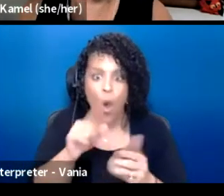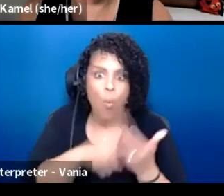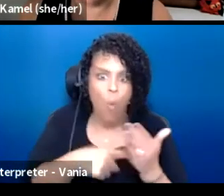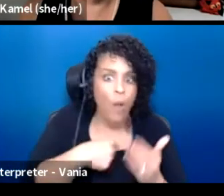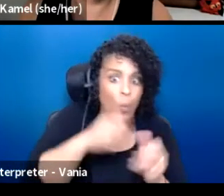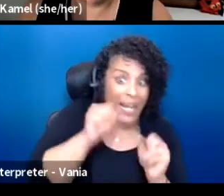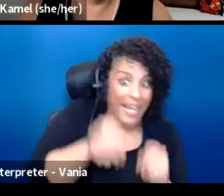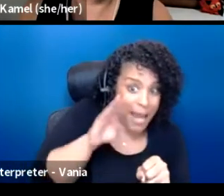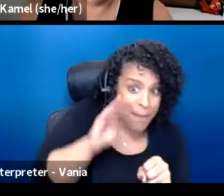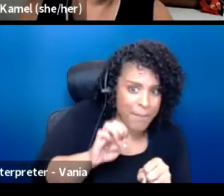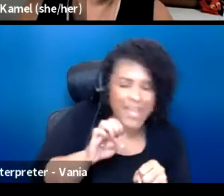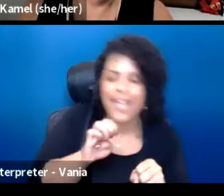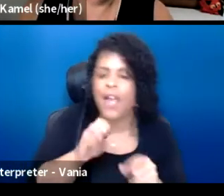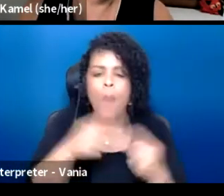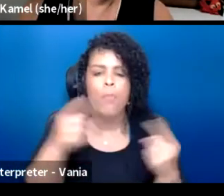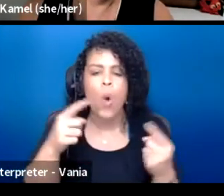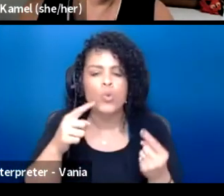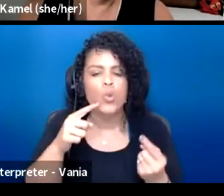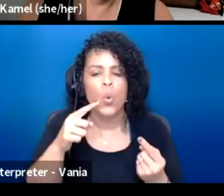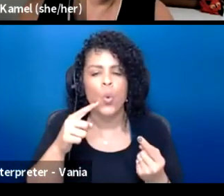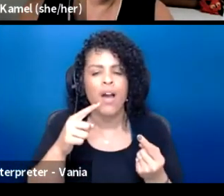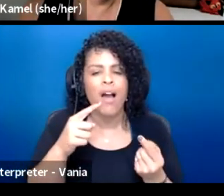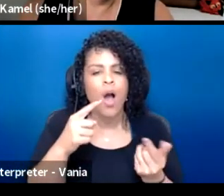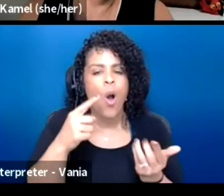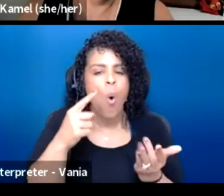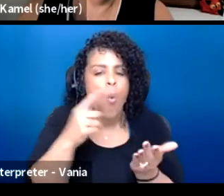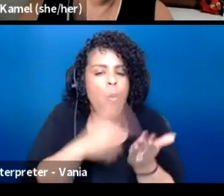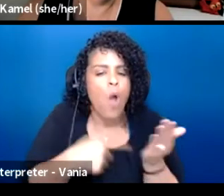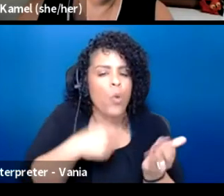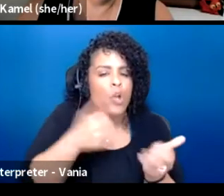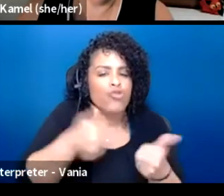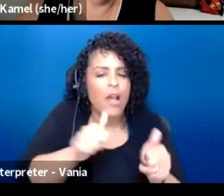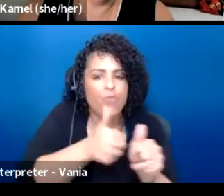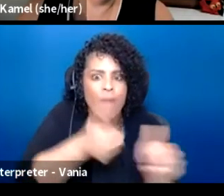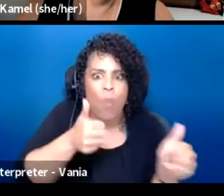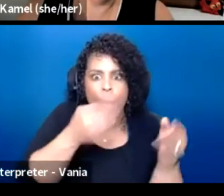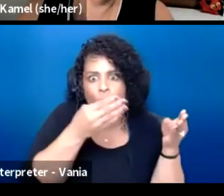is because lots of times, right now we're so stuck